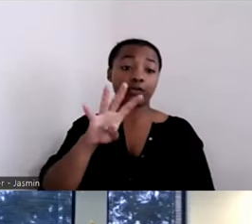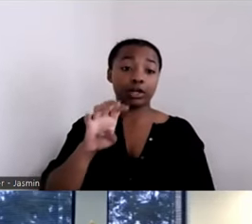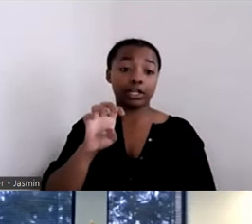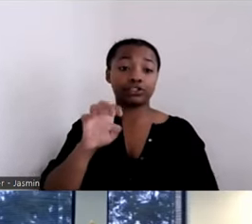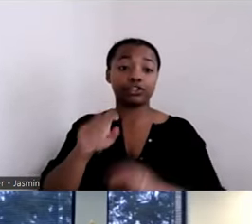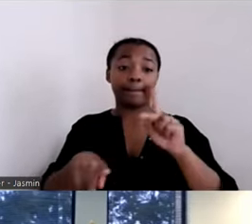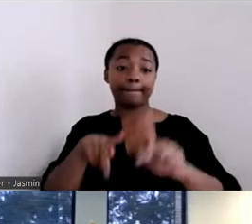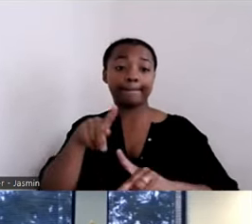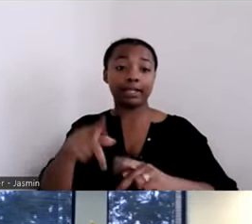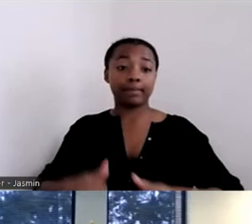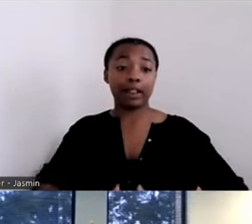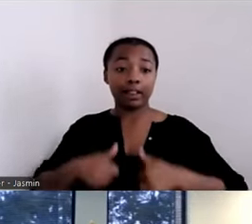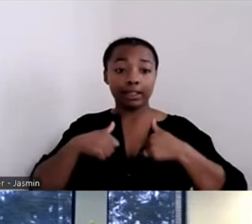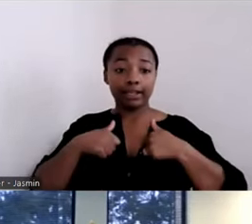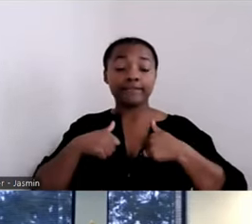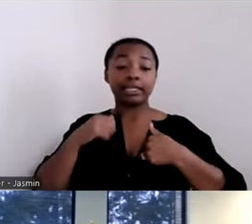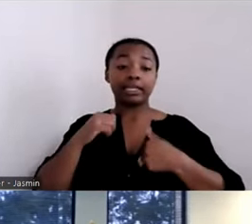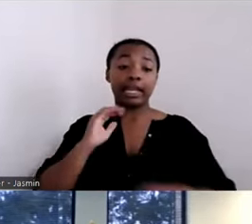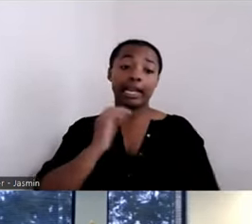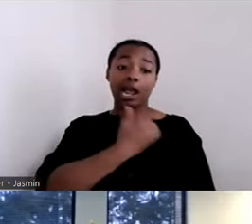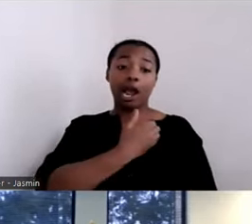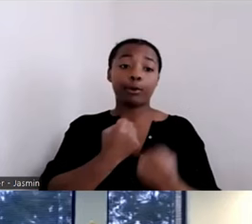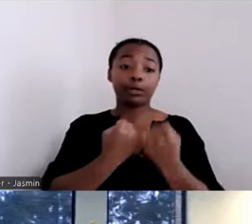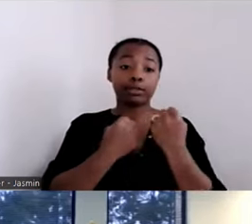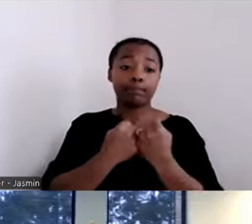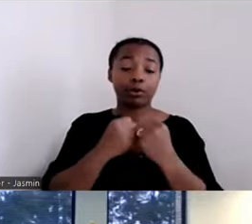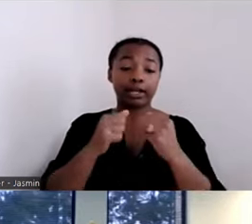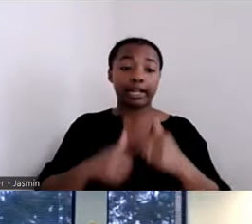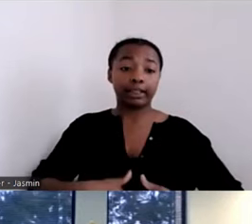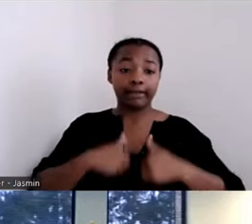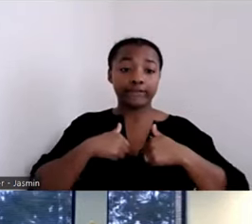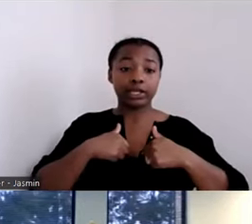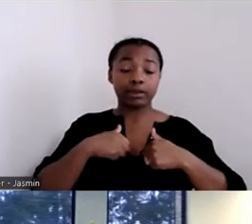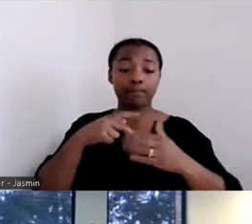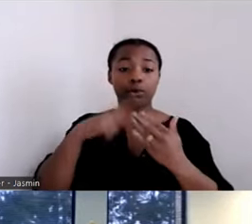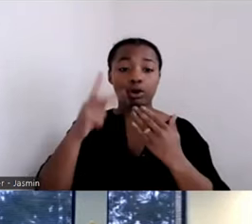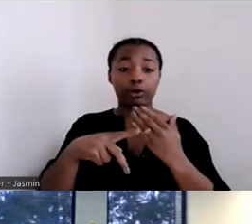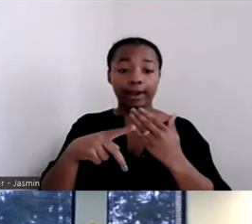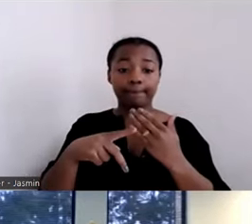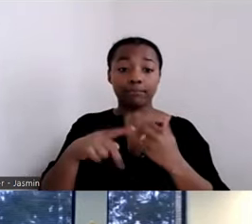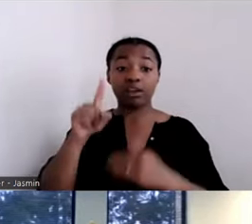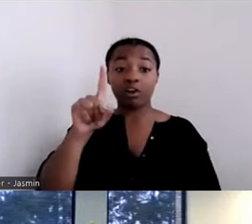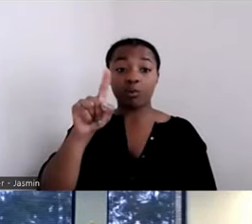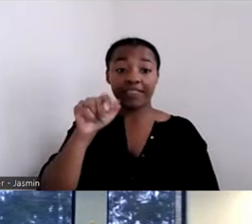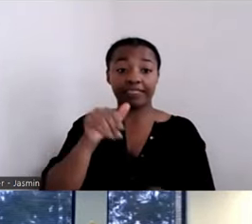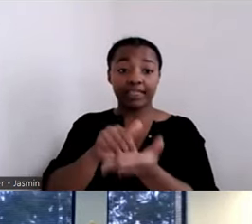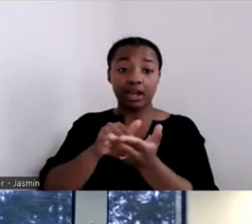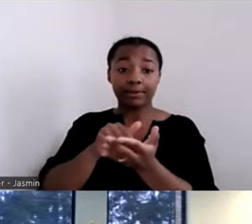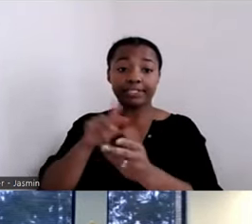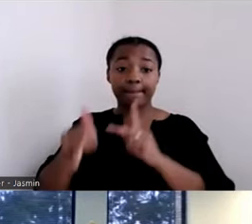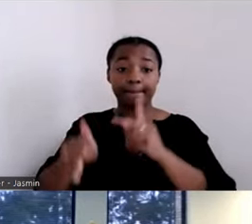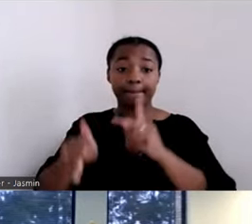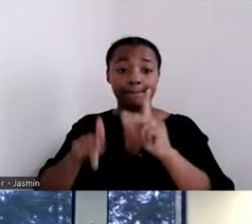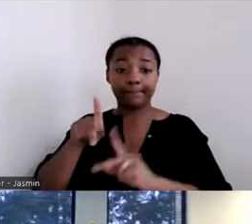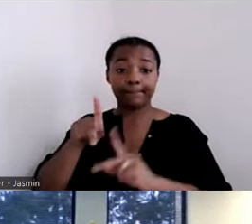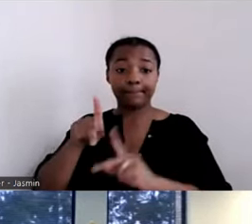A thousand of those are persons who are participating in the DOJ settlement. It